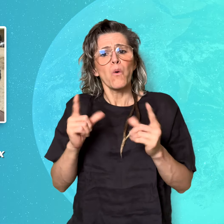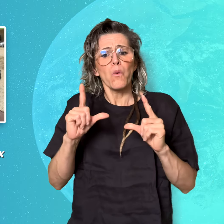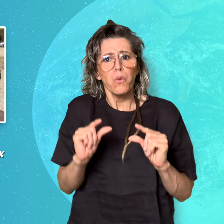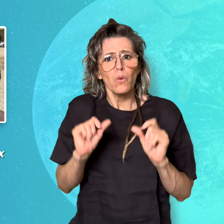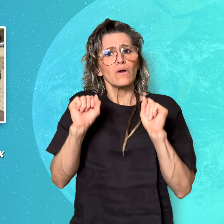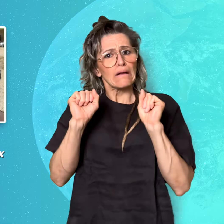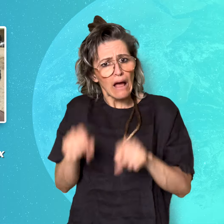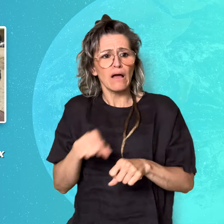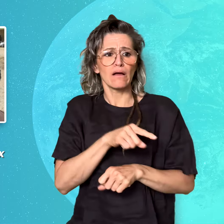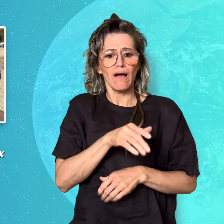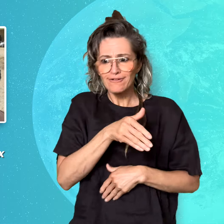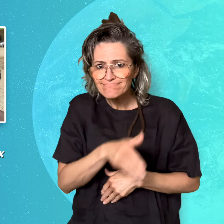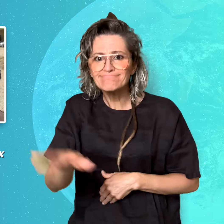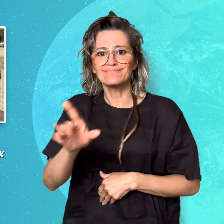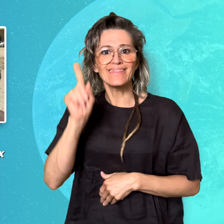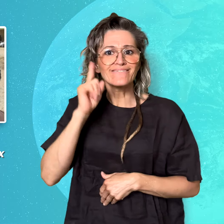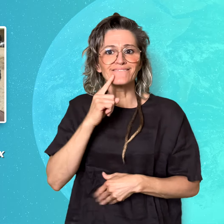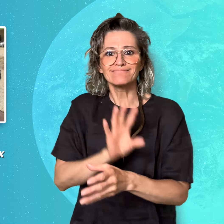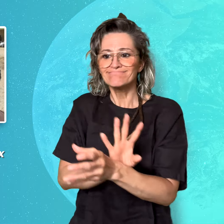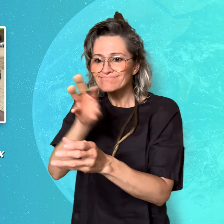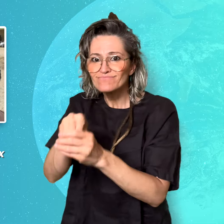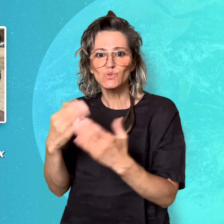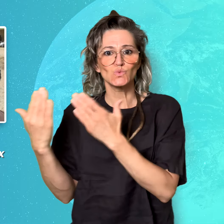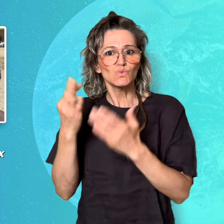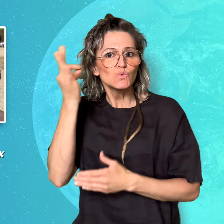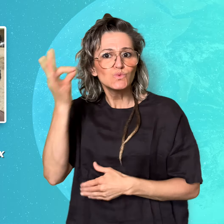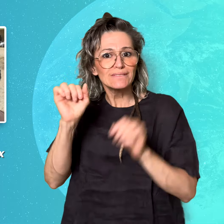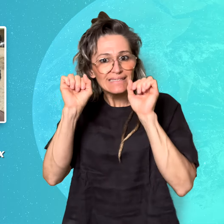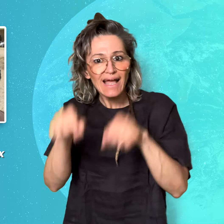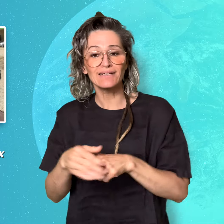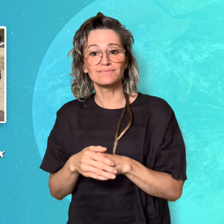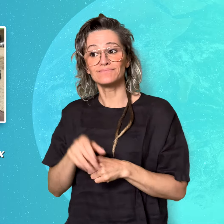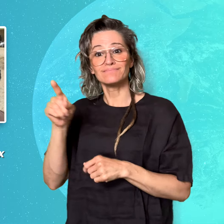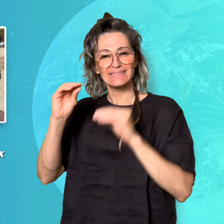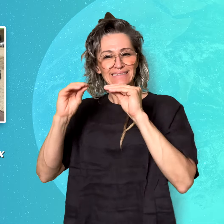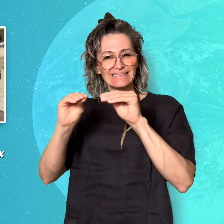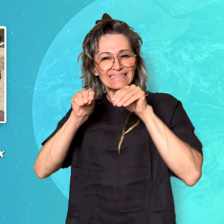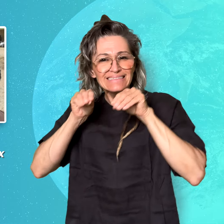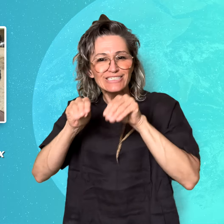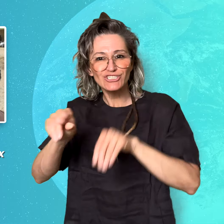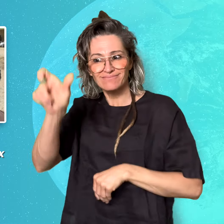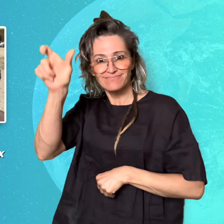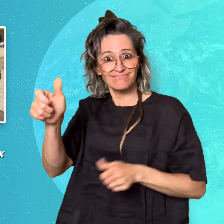Deaf children to school. The teacher’s assistant says